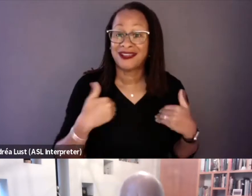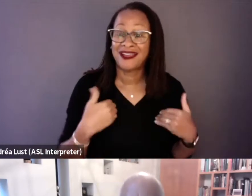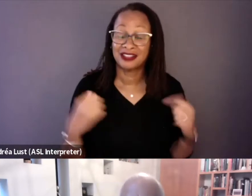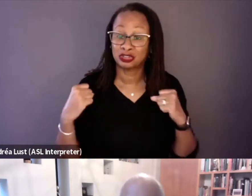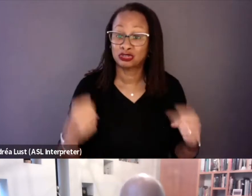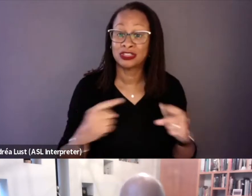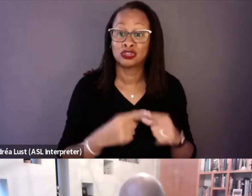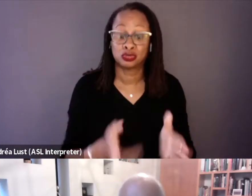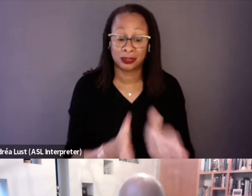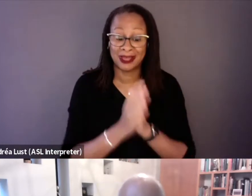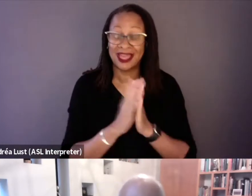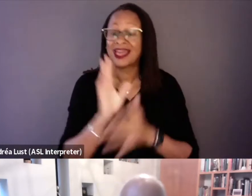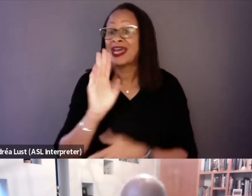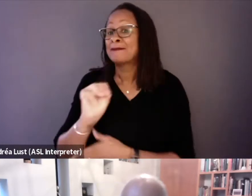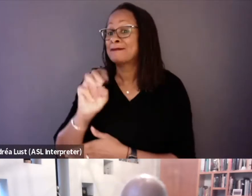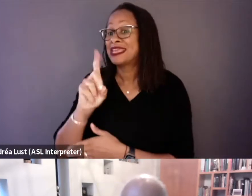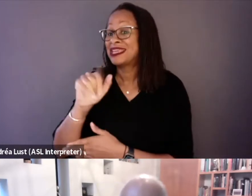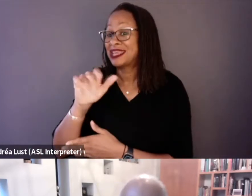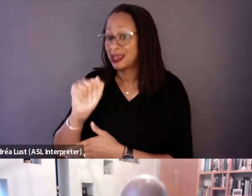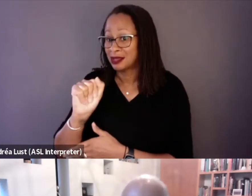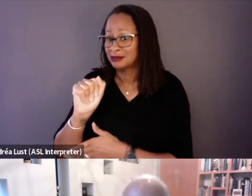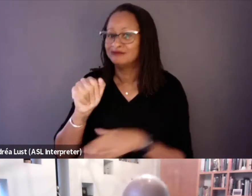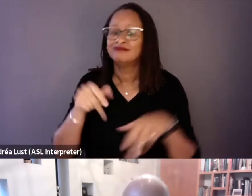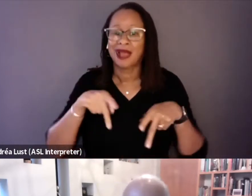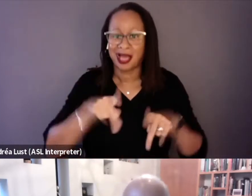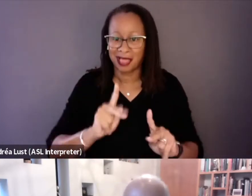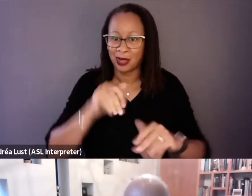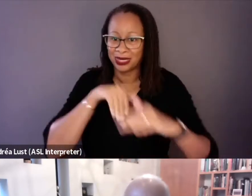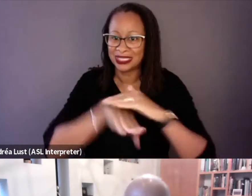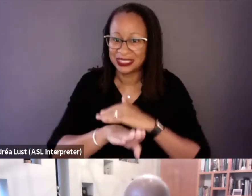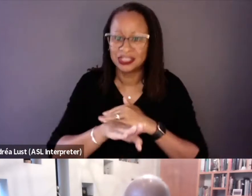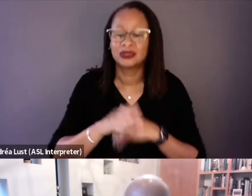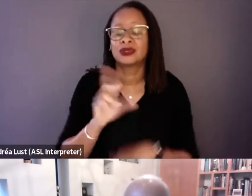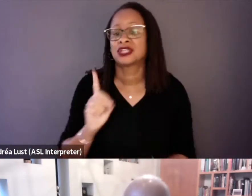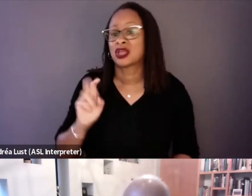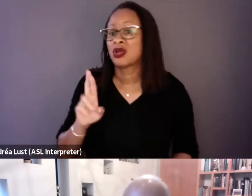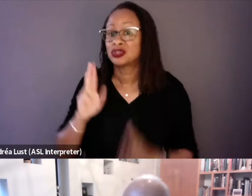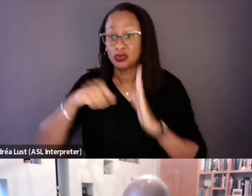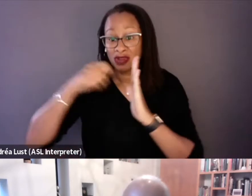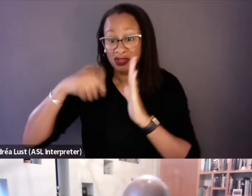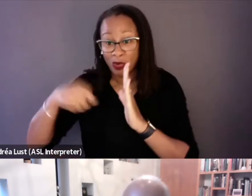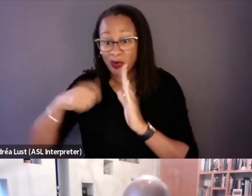that the media be allowed in to DR, to record everything that was happening.